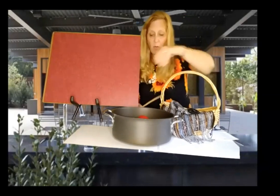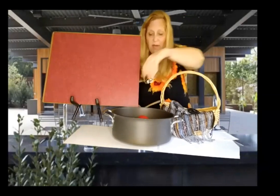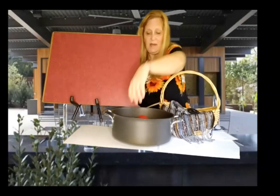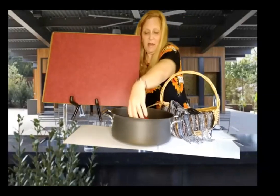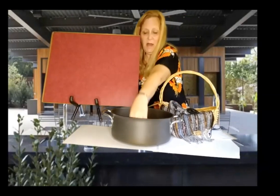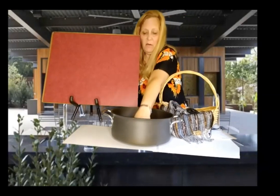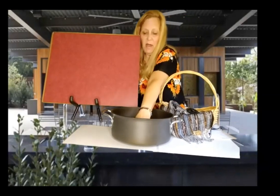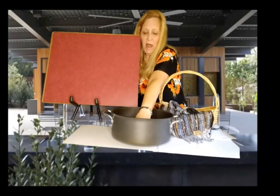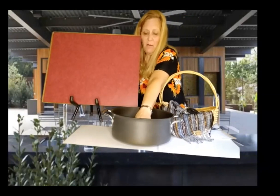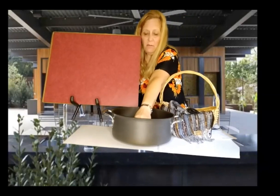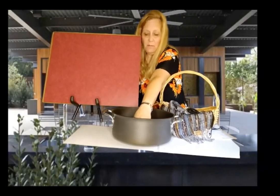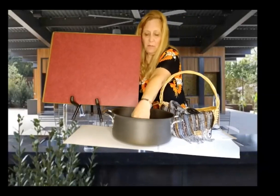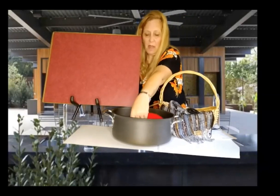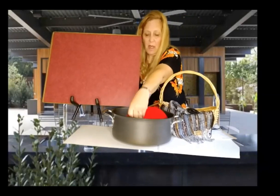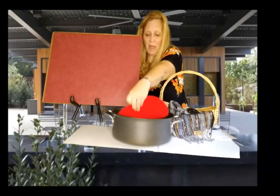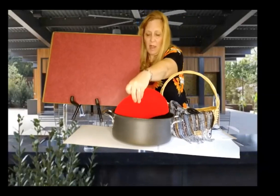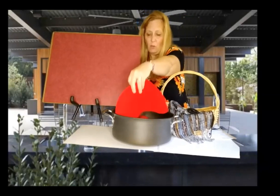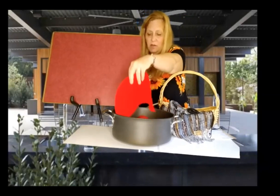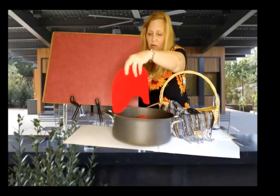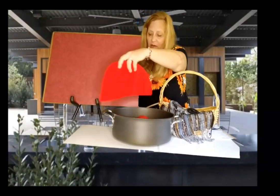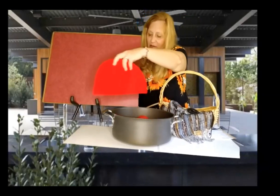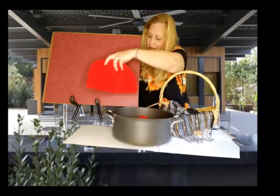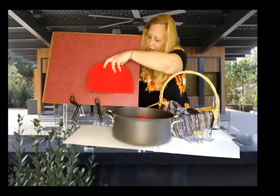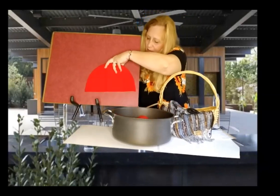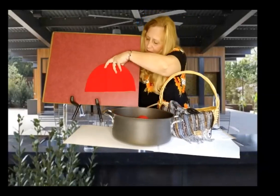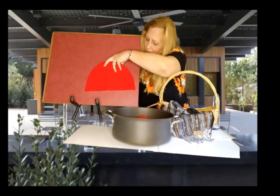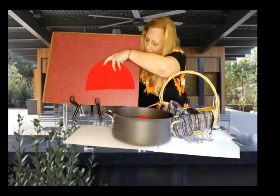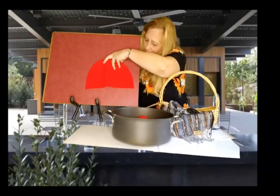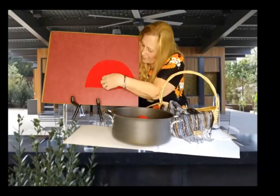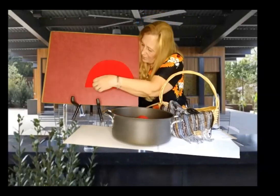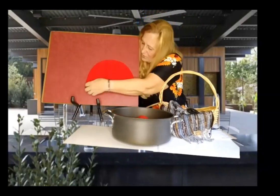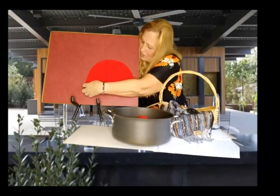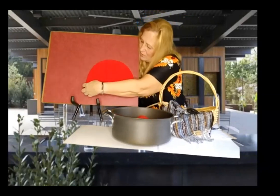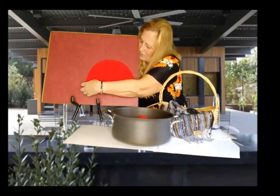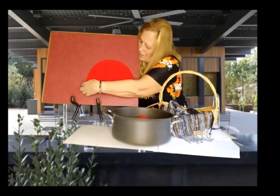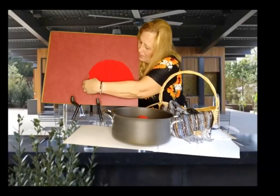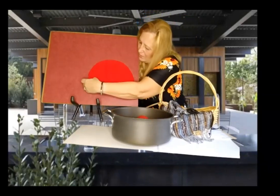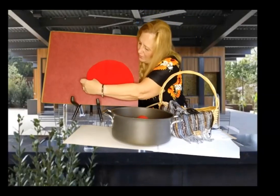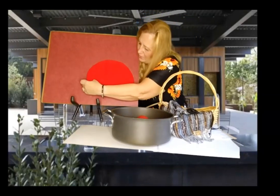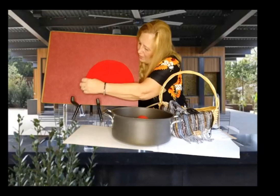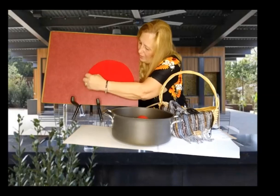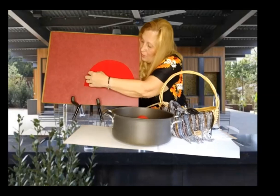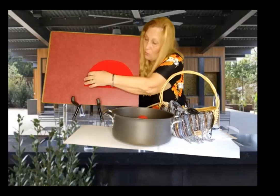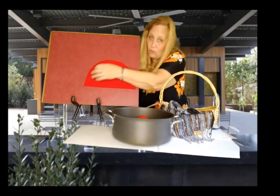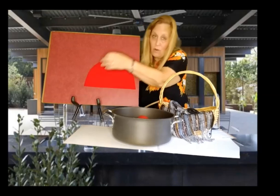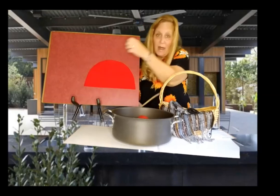Take it out now. And what do we see, the most delicious looking red